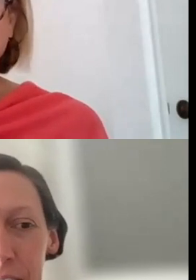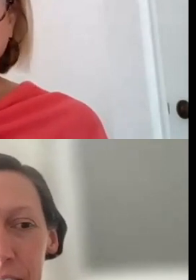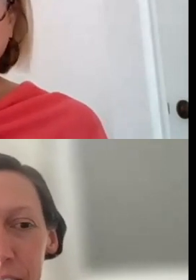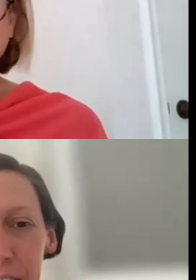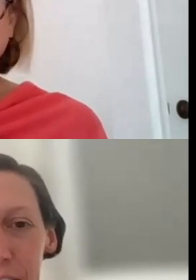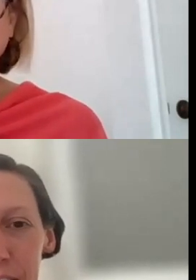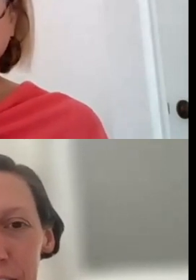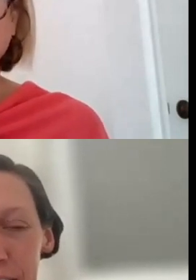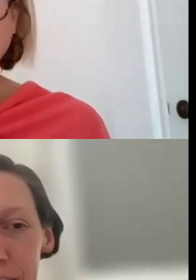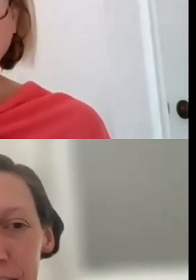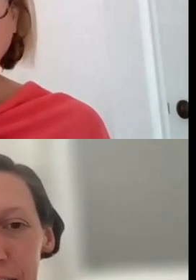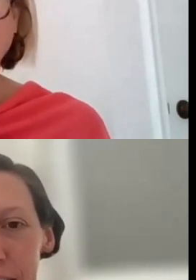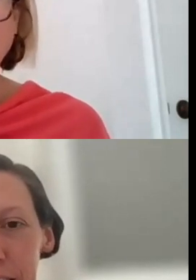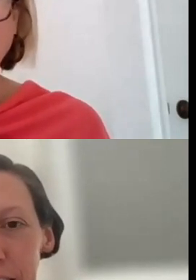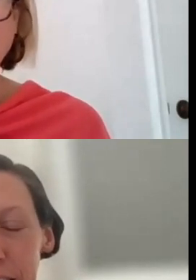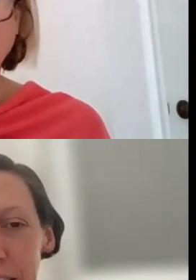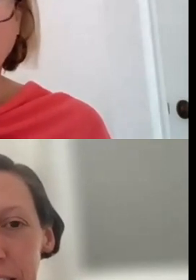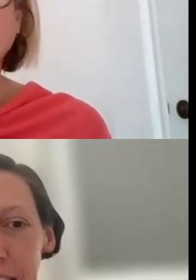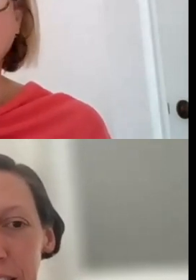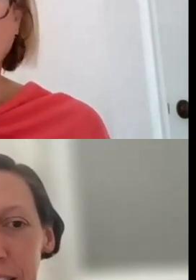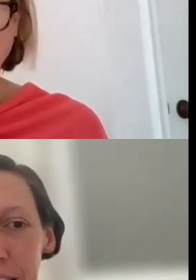IT JUST IT CAN'T BE SEASONAL FUNDING.